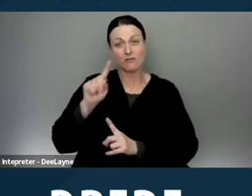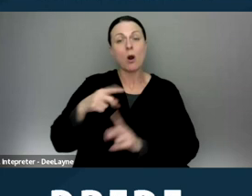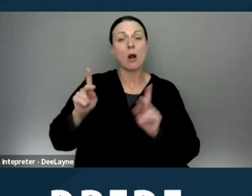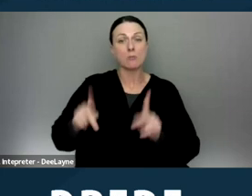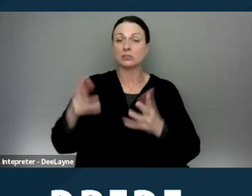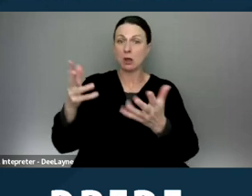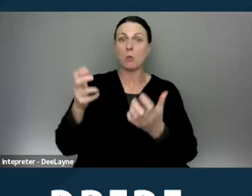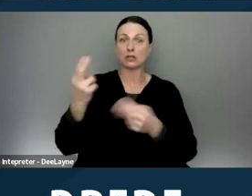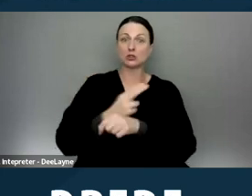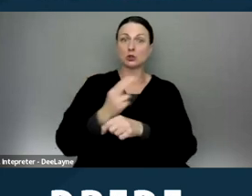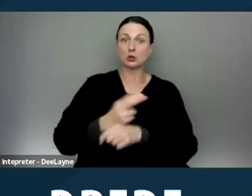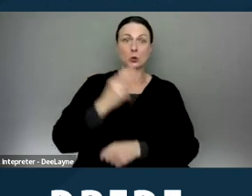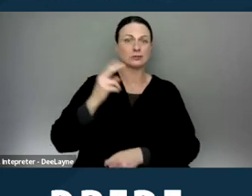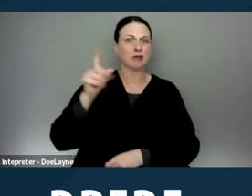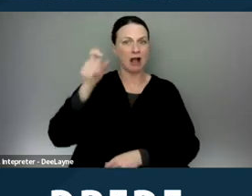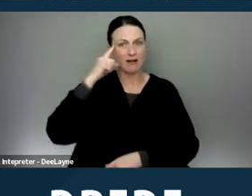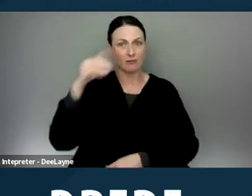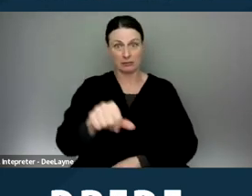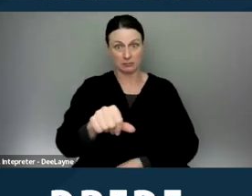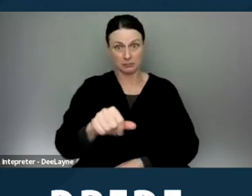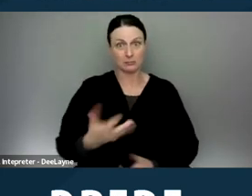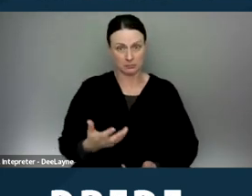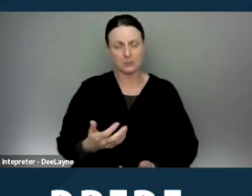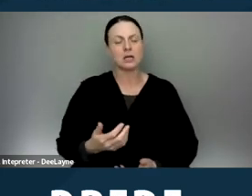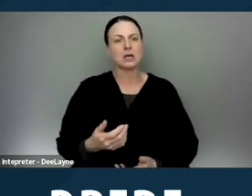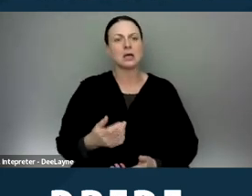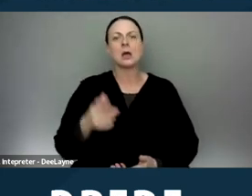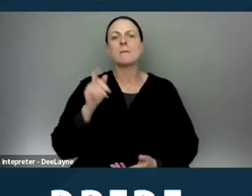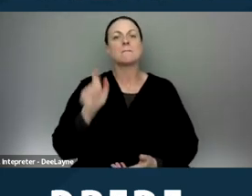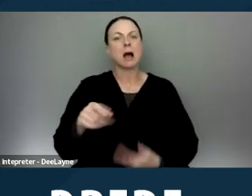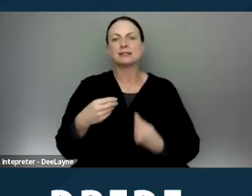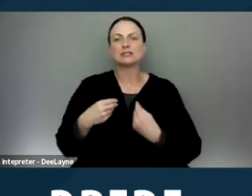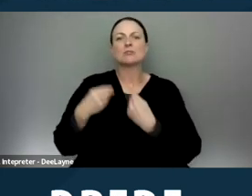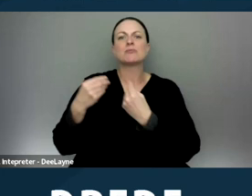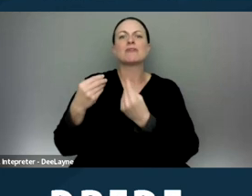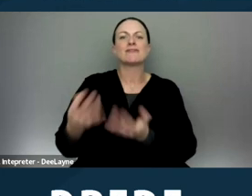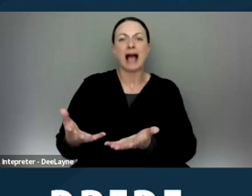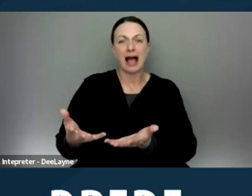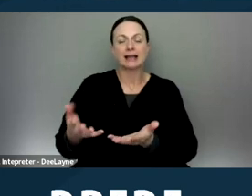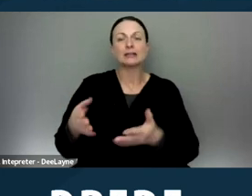to use a government subsidy, they have to provide them with the opportunity to provide